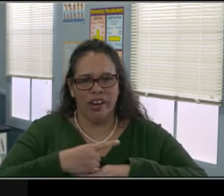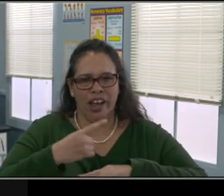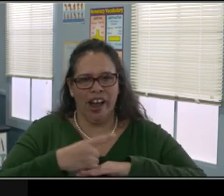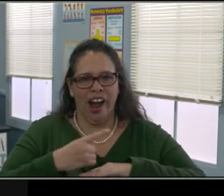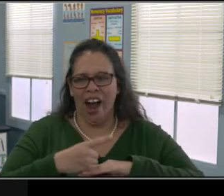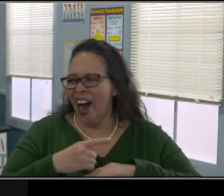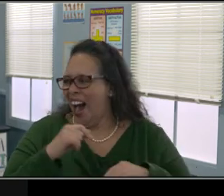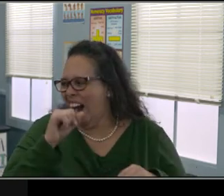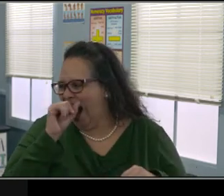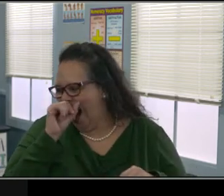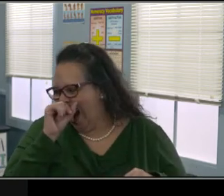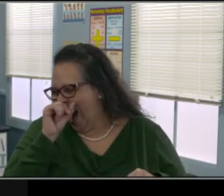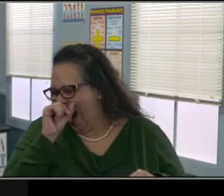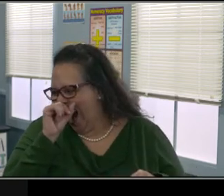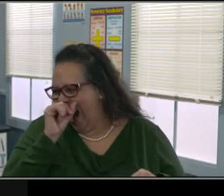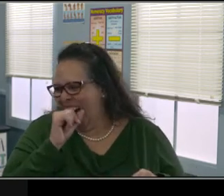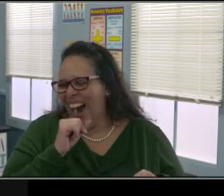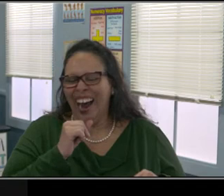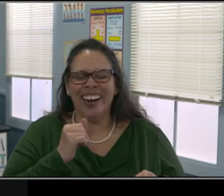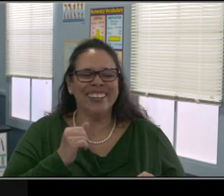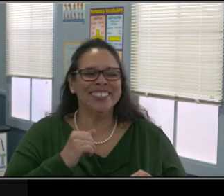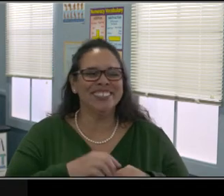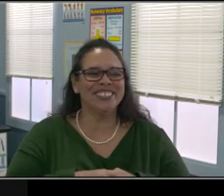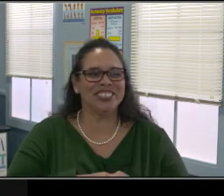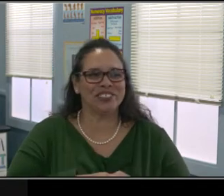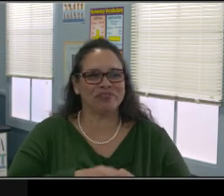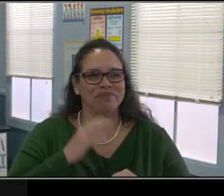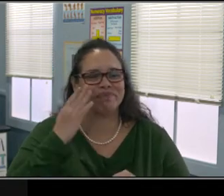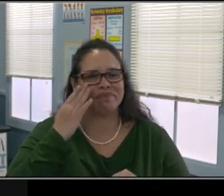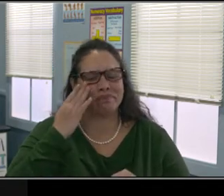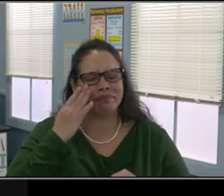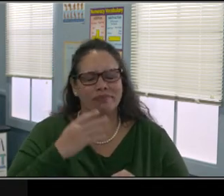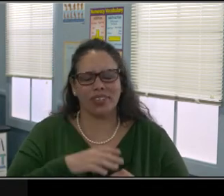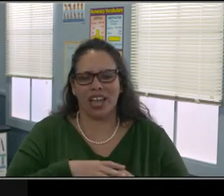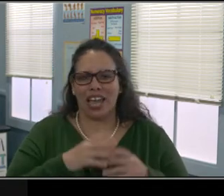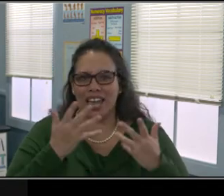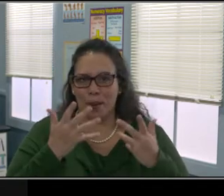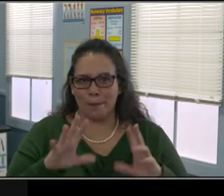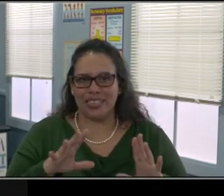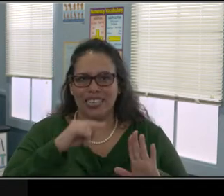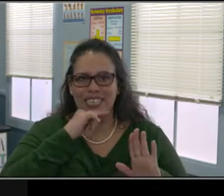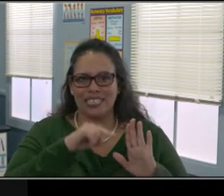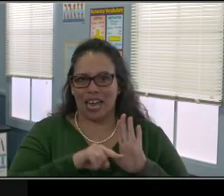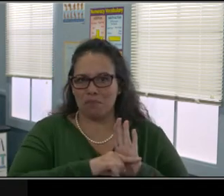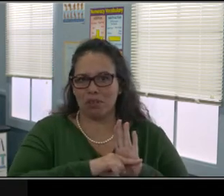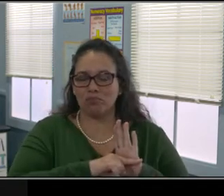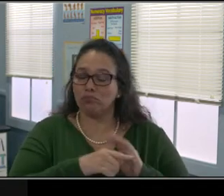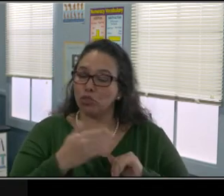Just observe, okay? Just be aware. Just be aware of your kids and how they're feeling